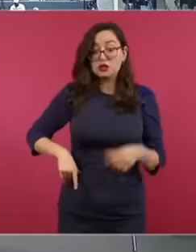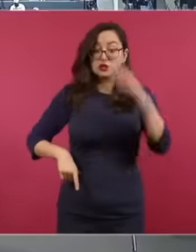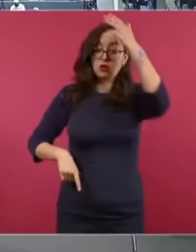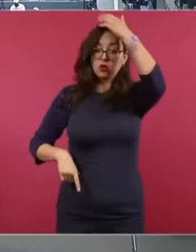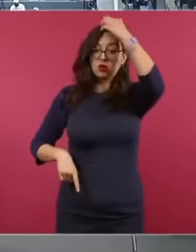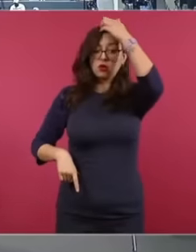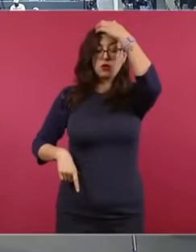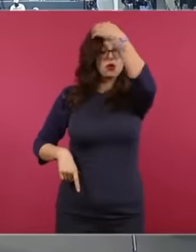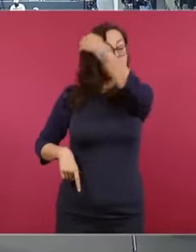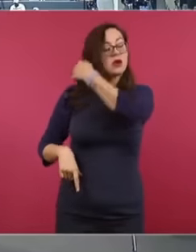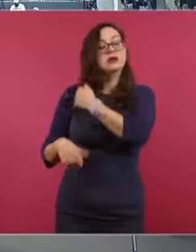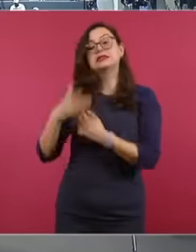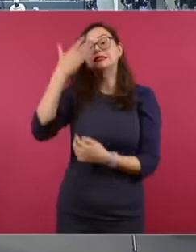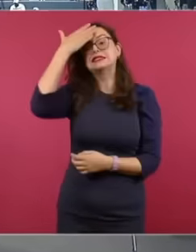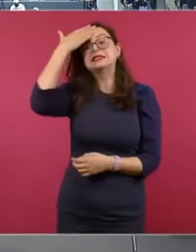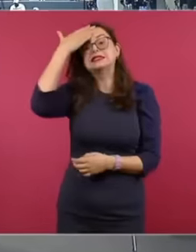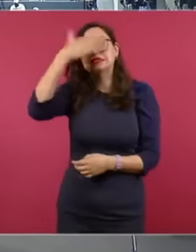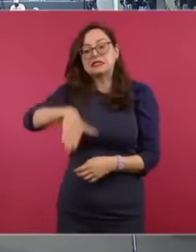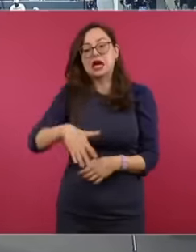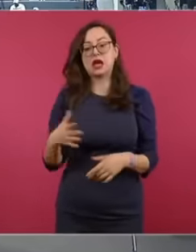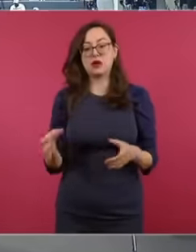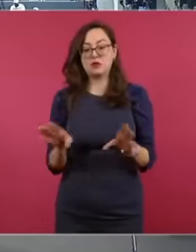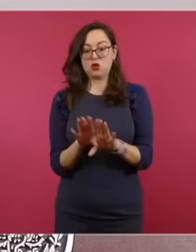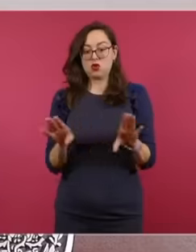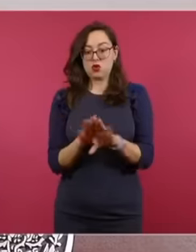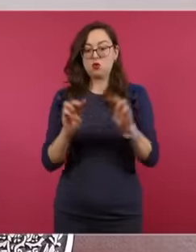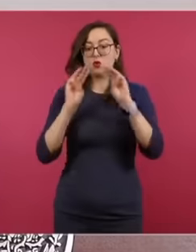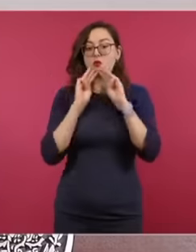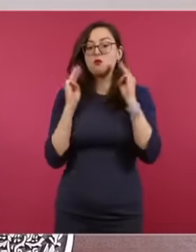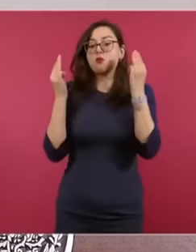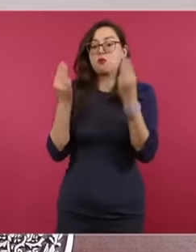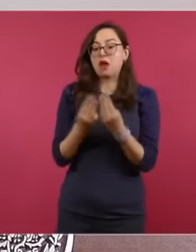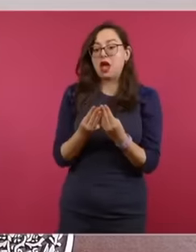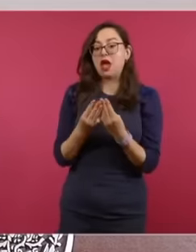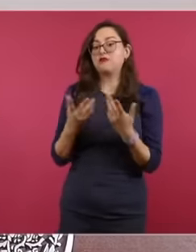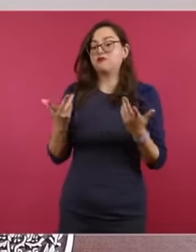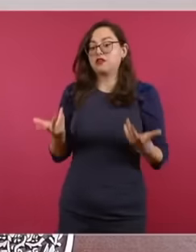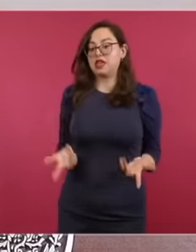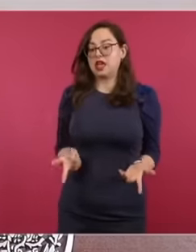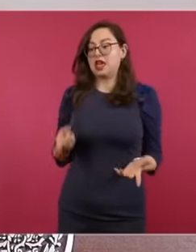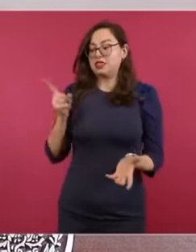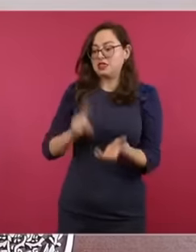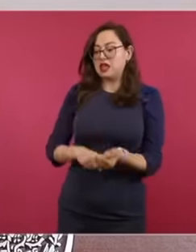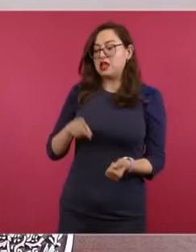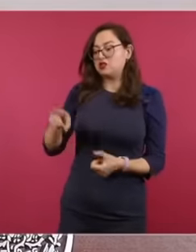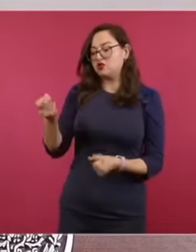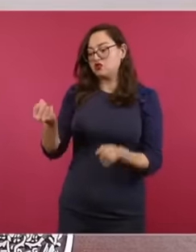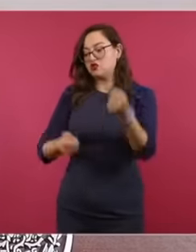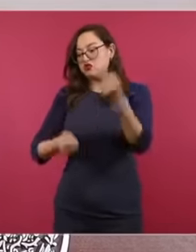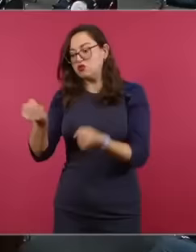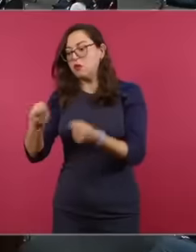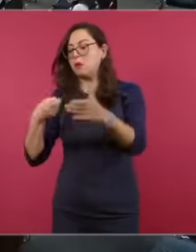of how crime extorts the drivers of these trailers by offering them money to